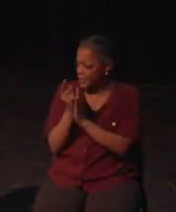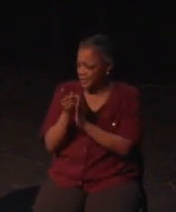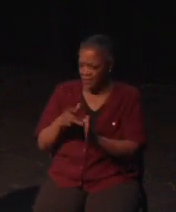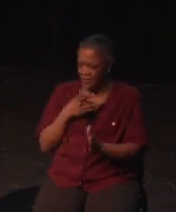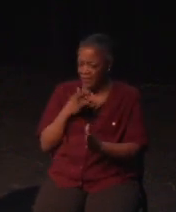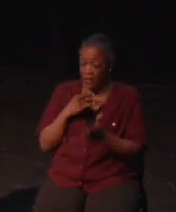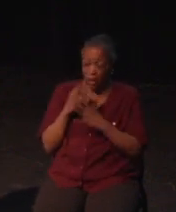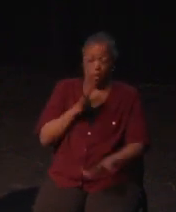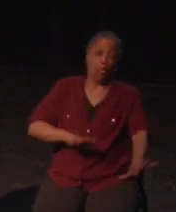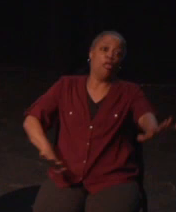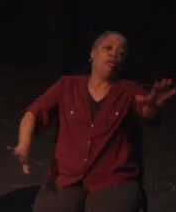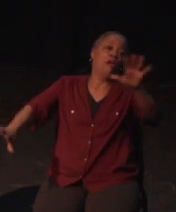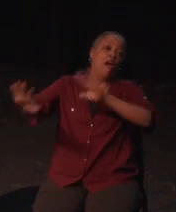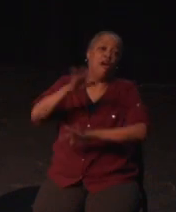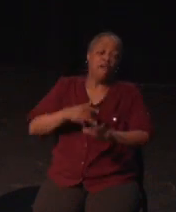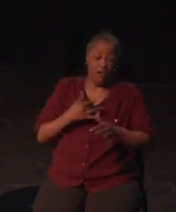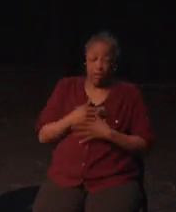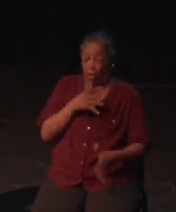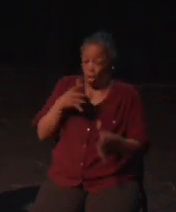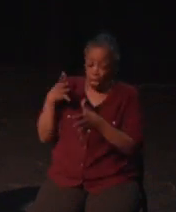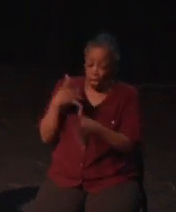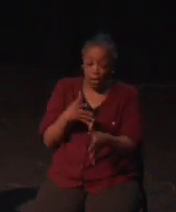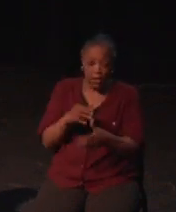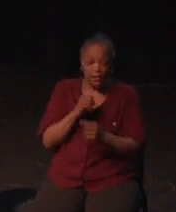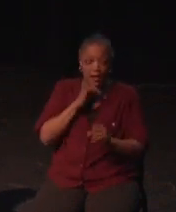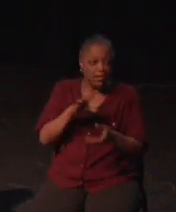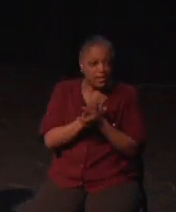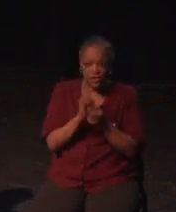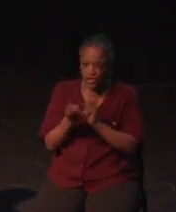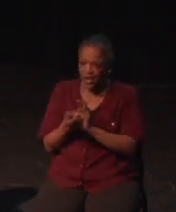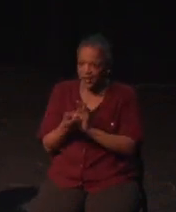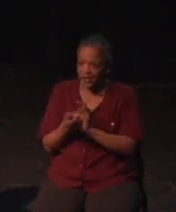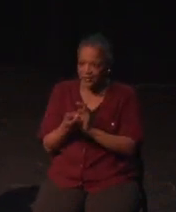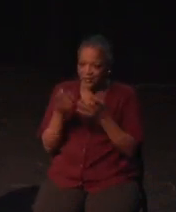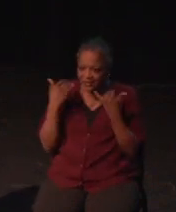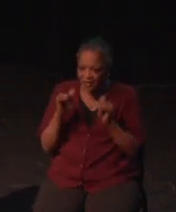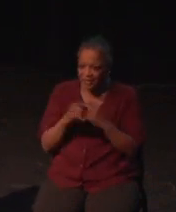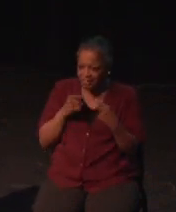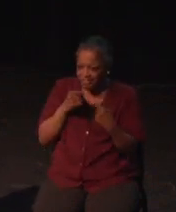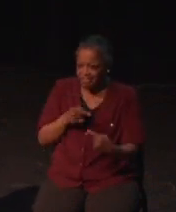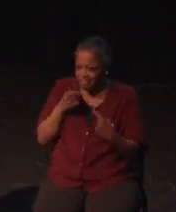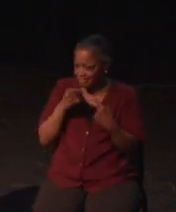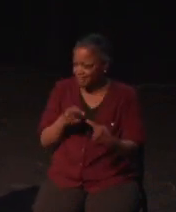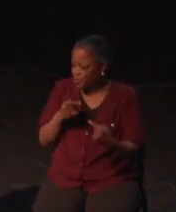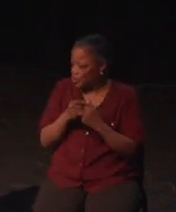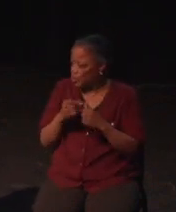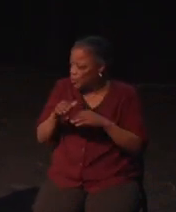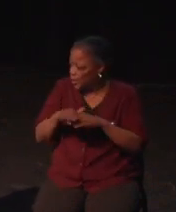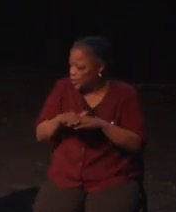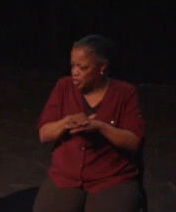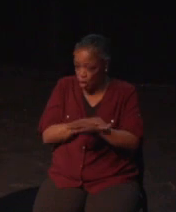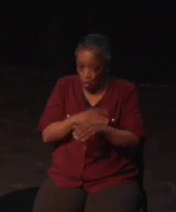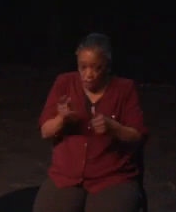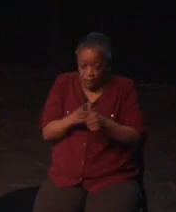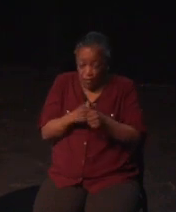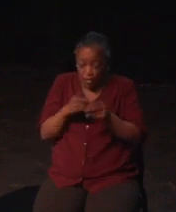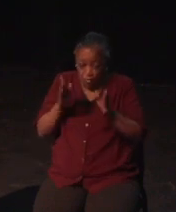This then leads me to hit a wall with or an executive function. You see, sometimes I have to choose a lack of control in physical pain over constantly pressing the wrong buttons,